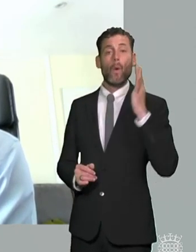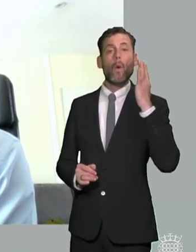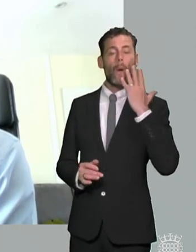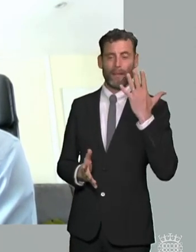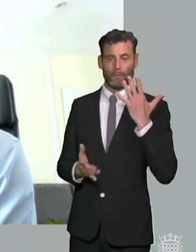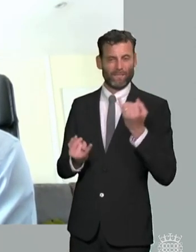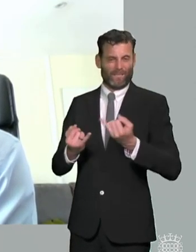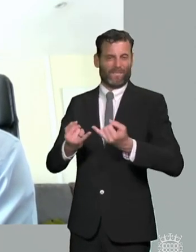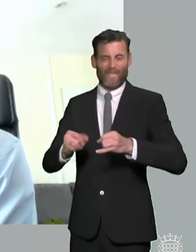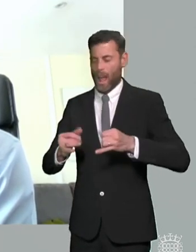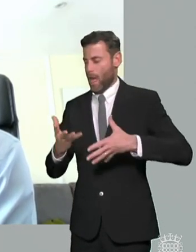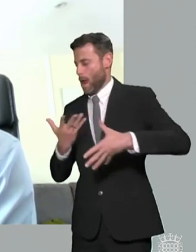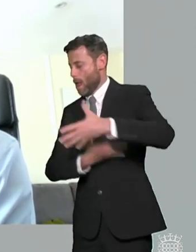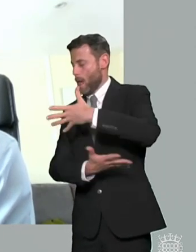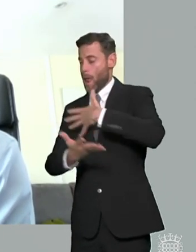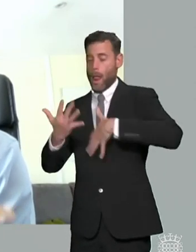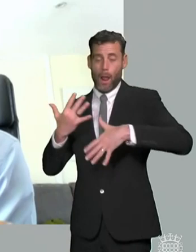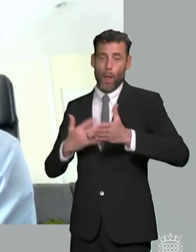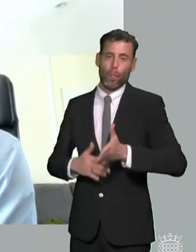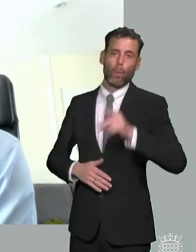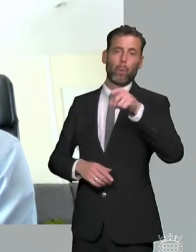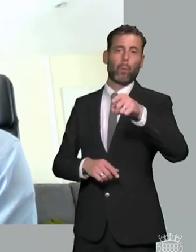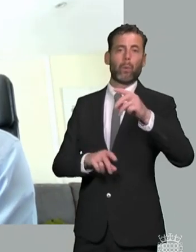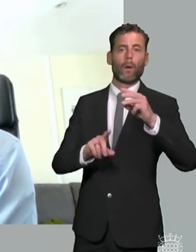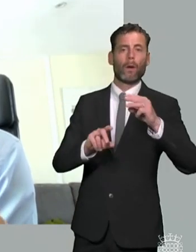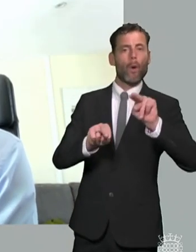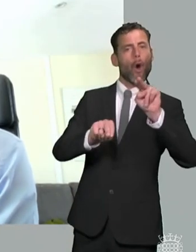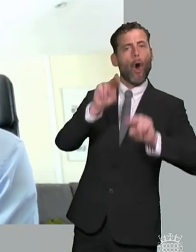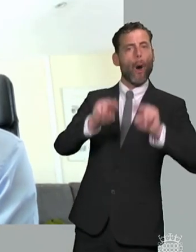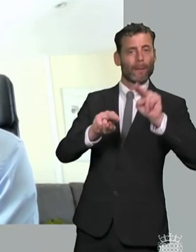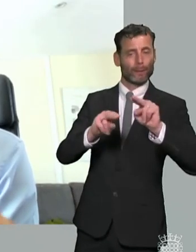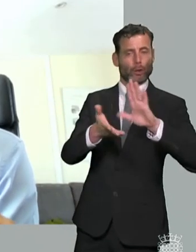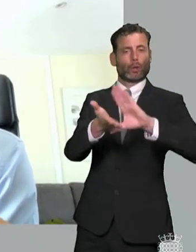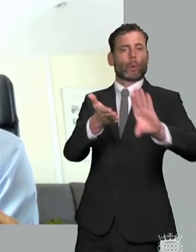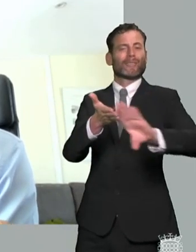that have been tribunal or the ombudsman one of the key things is can we identify